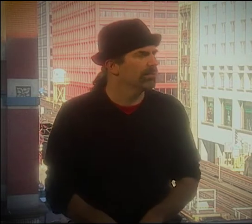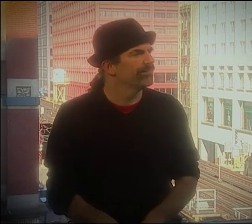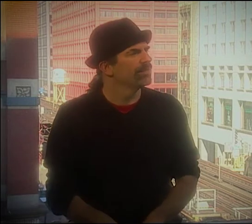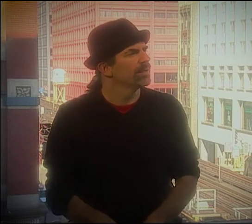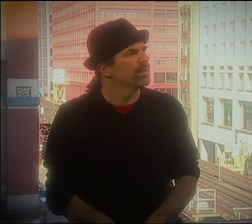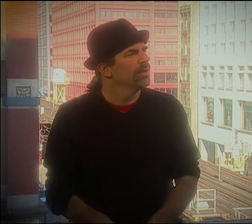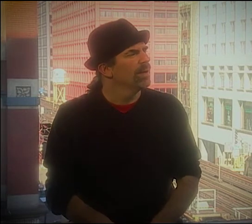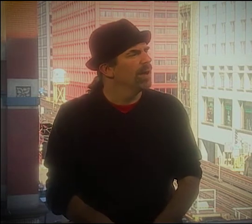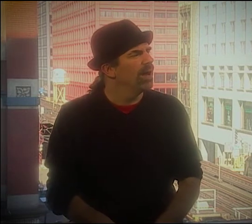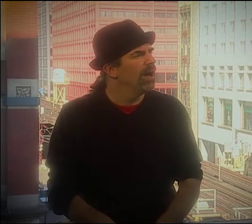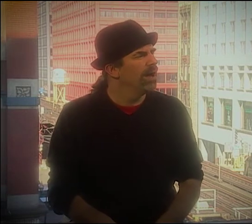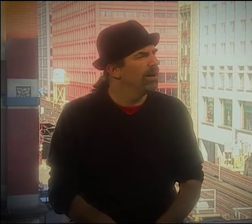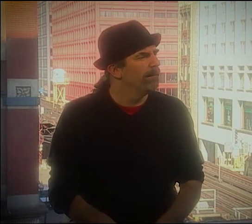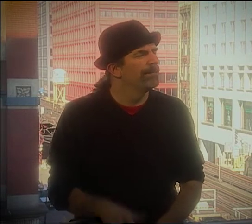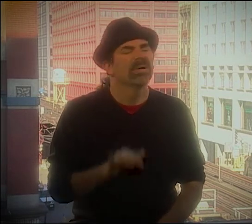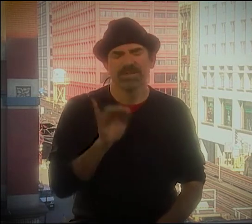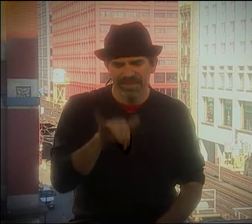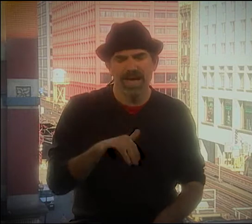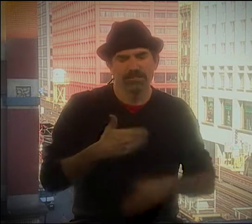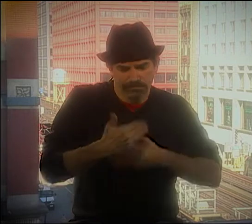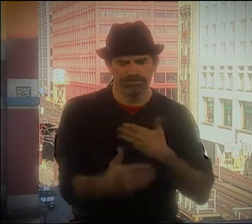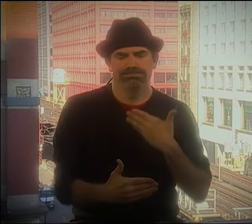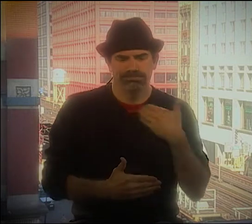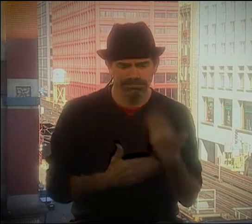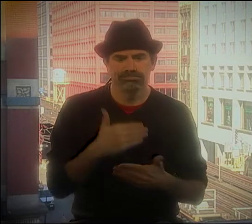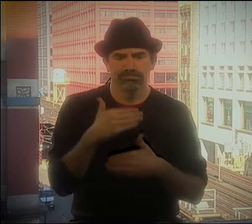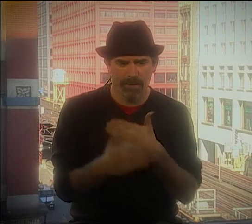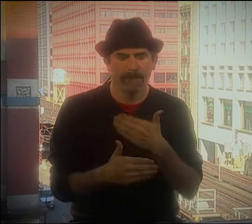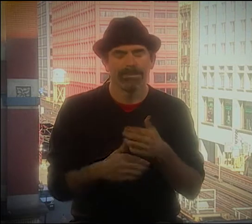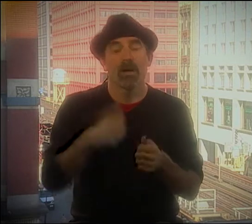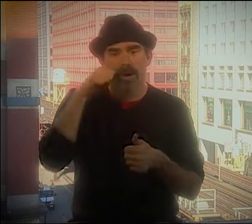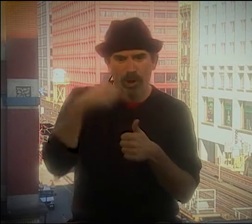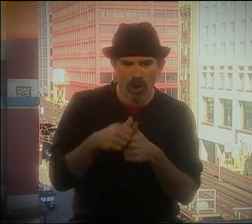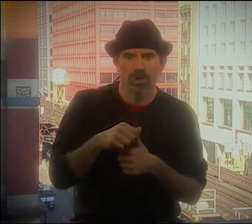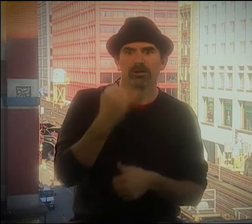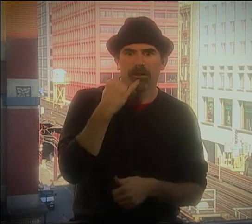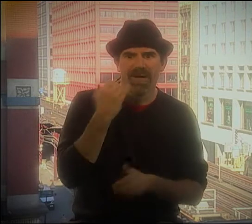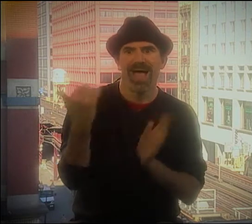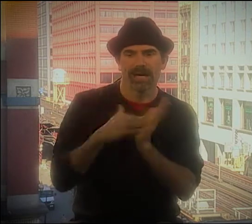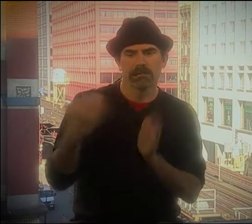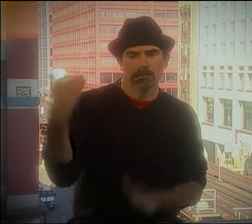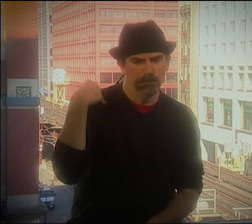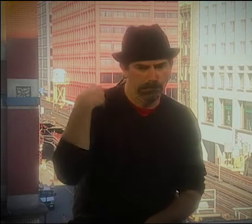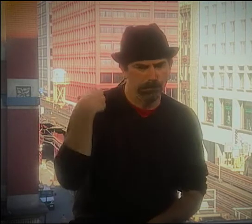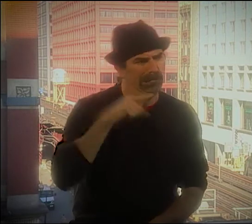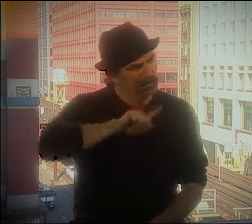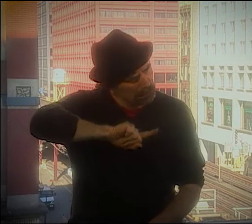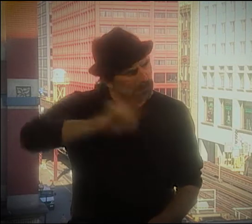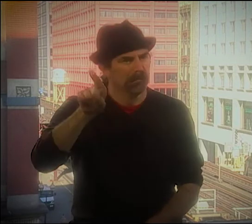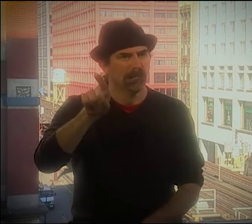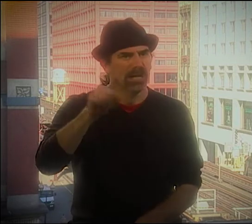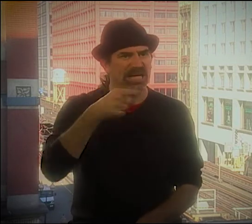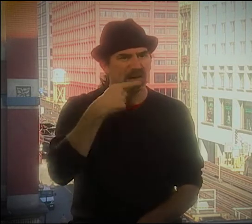NO, NO PICTURES. SO, THAT WAS THE BEGINNING OF THE PROCESS, AND JIM AGAIN